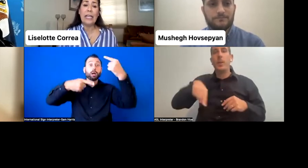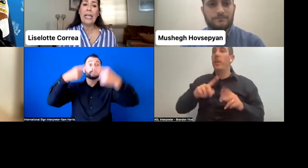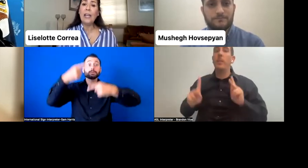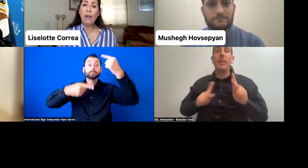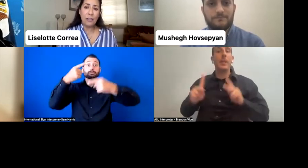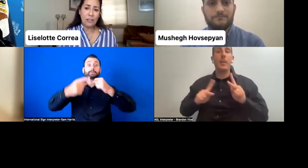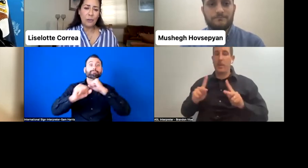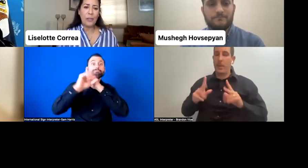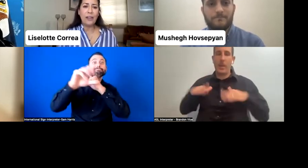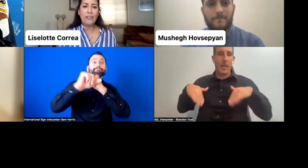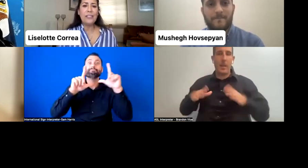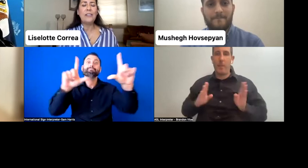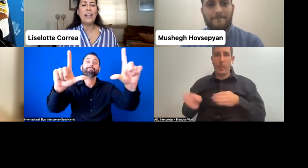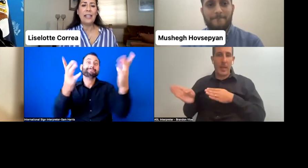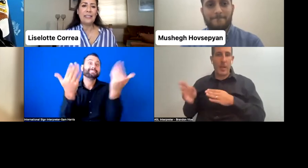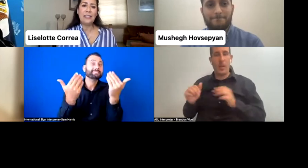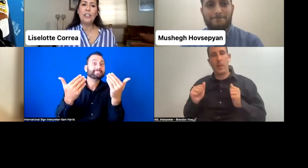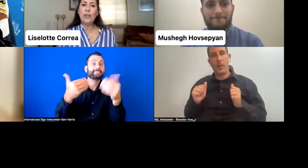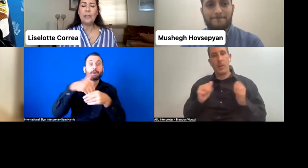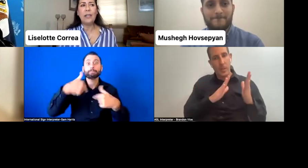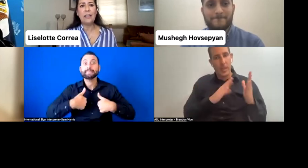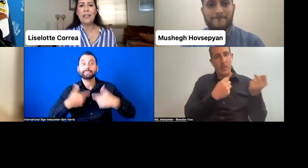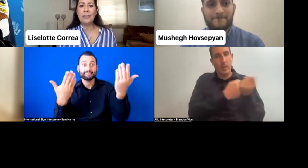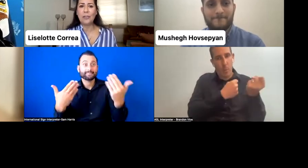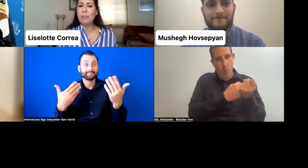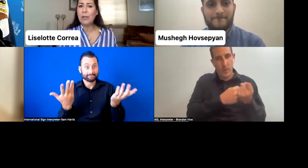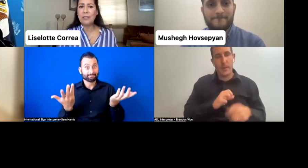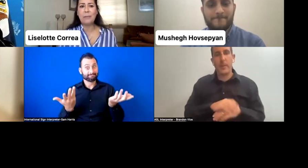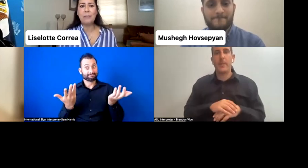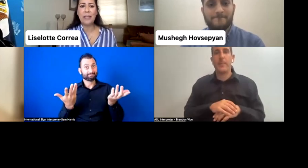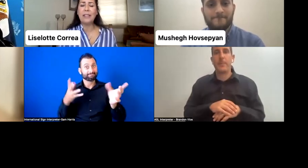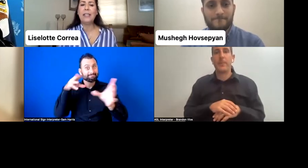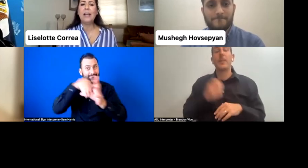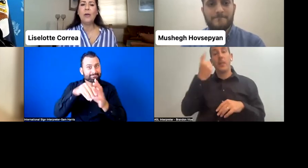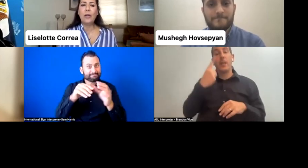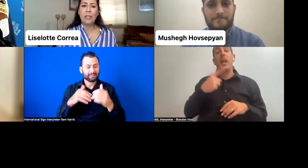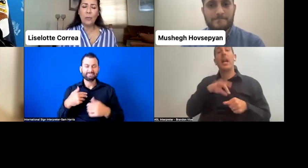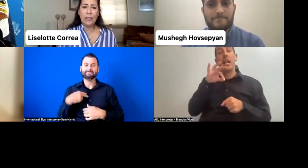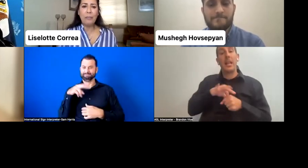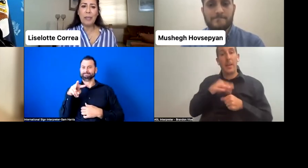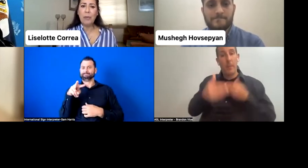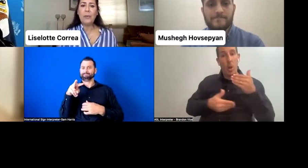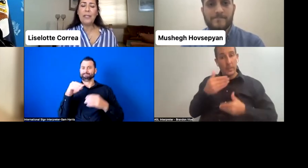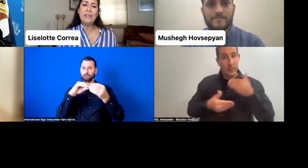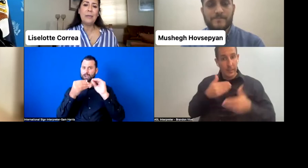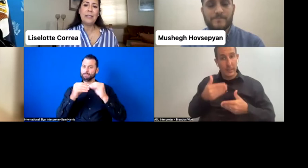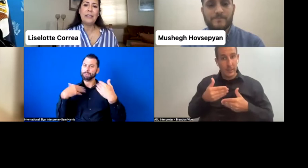And also we are realizing-- not the electoral process-- but when the people with disabilities